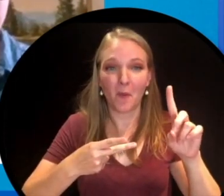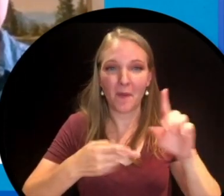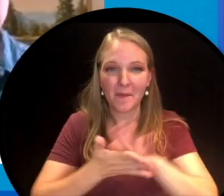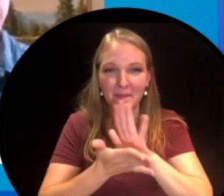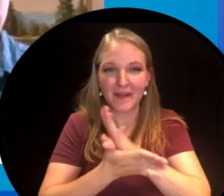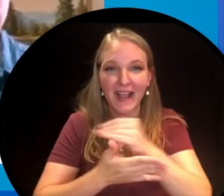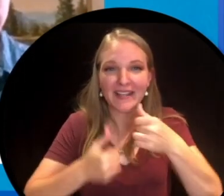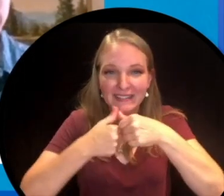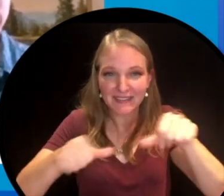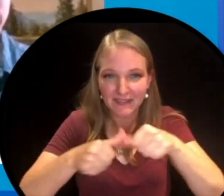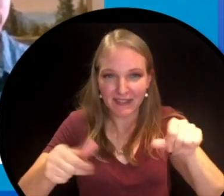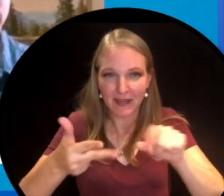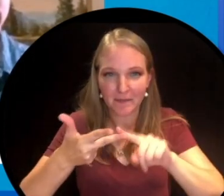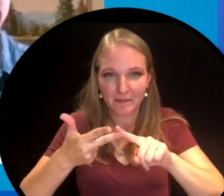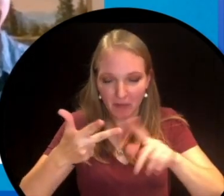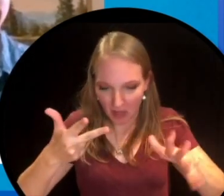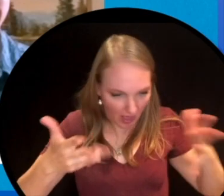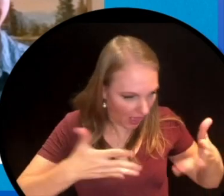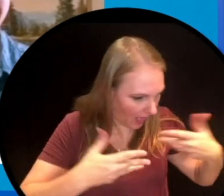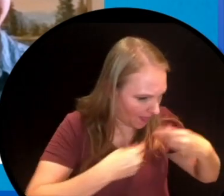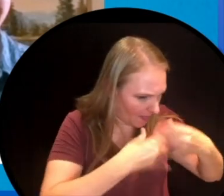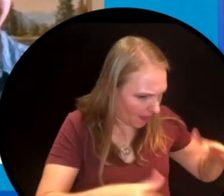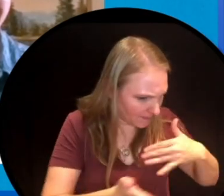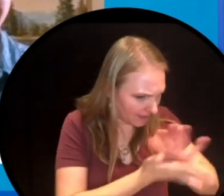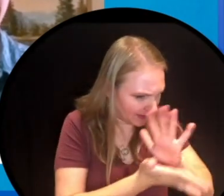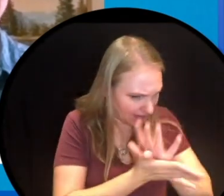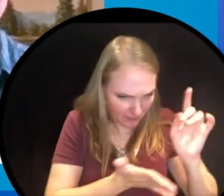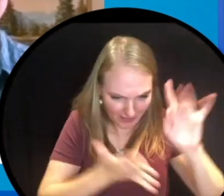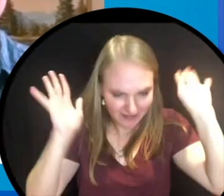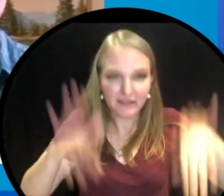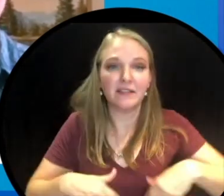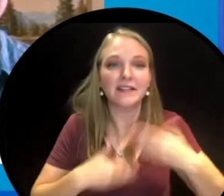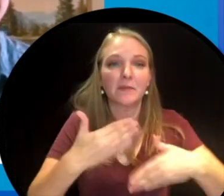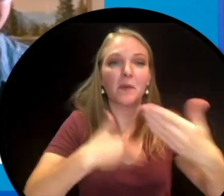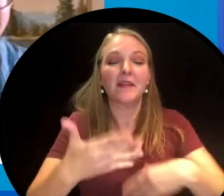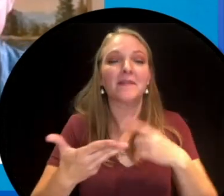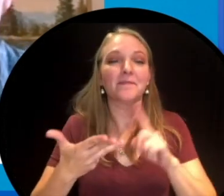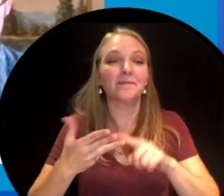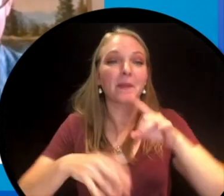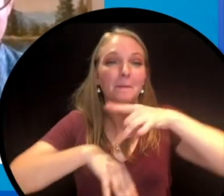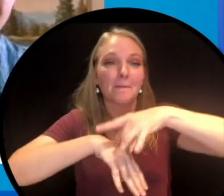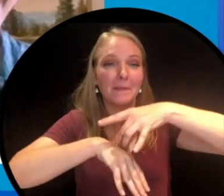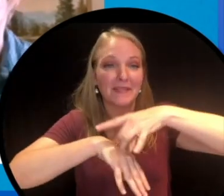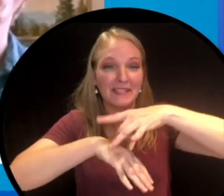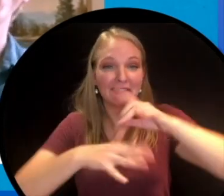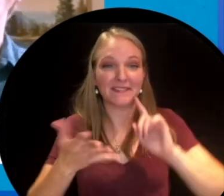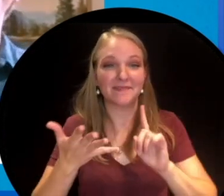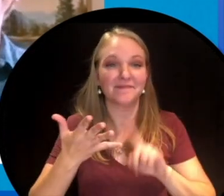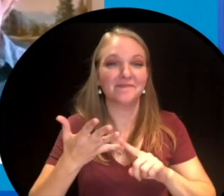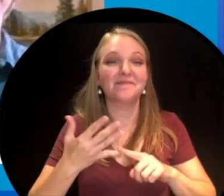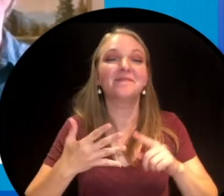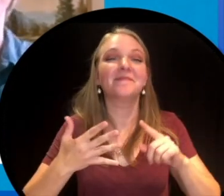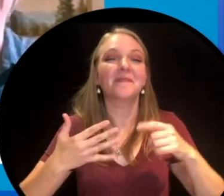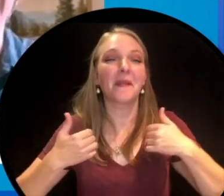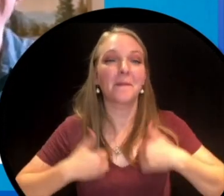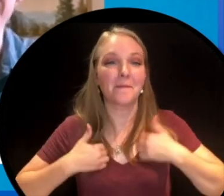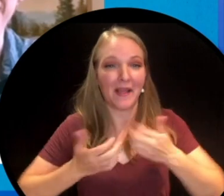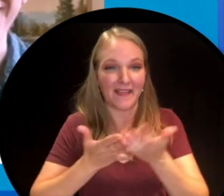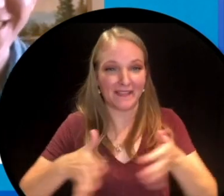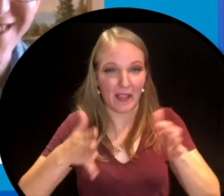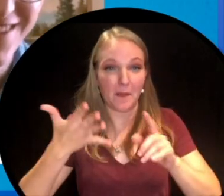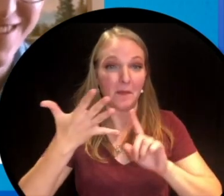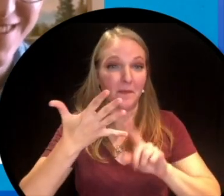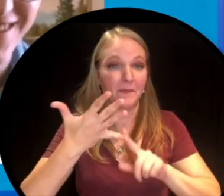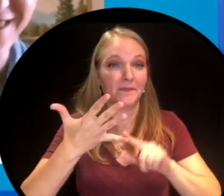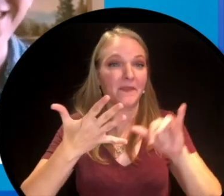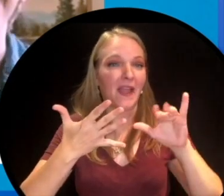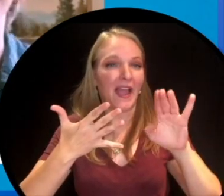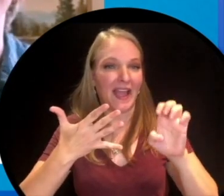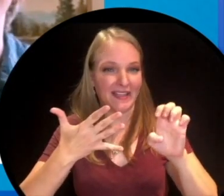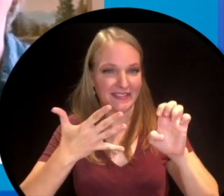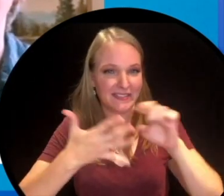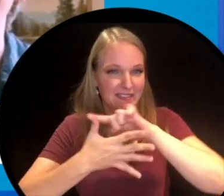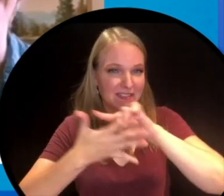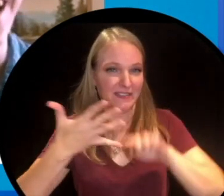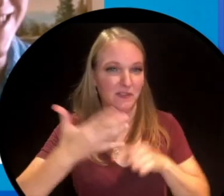and duct tape. I lost it. Keep going. Watch your cardboard. Pumpkins, yeah. Bathtubs or ice?